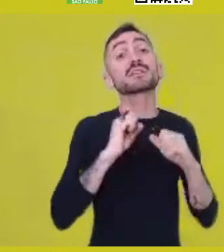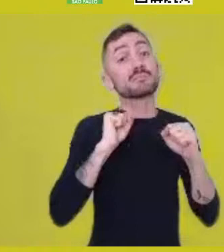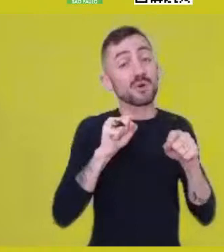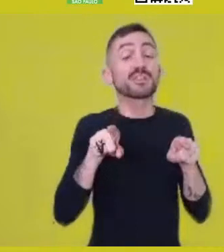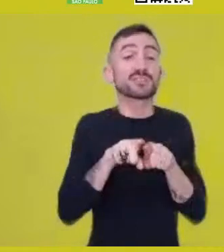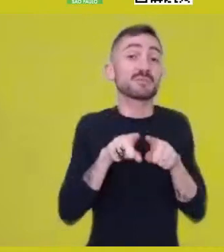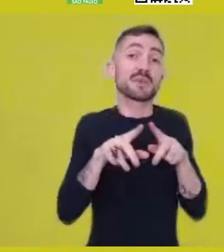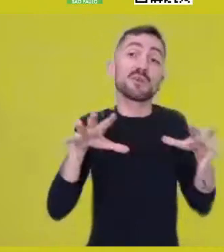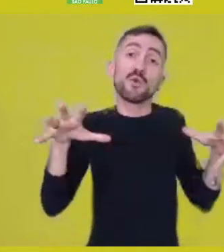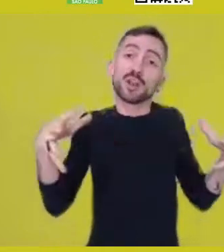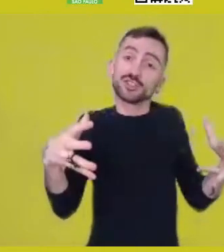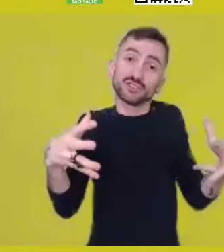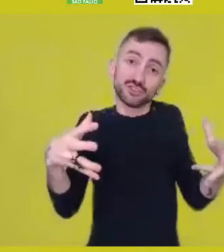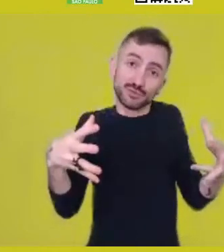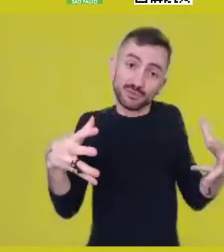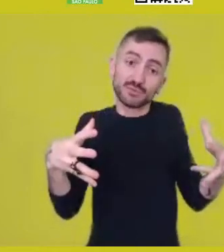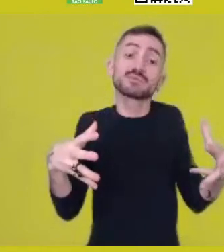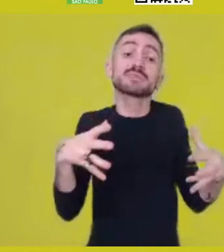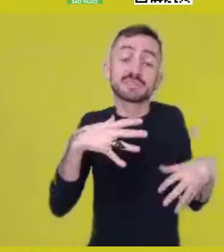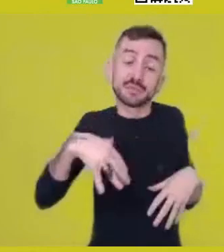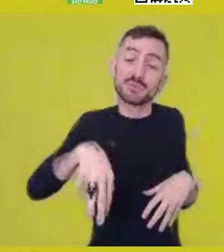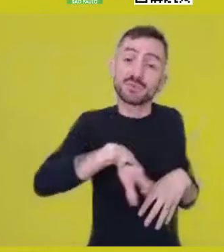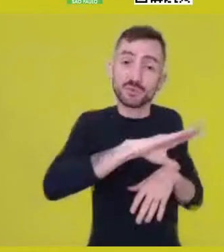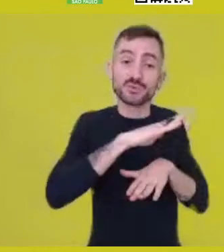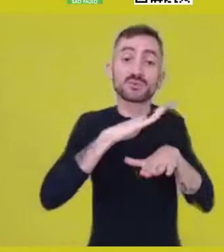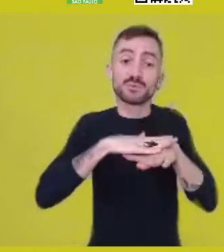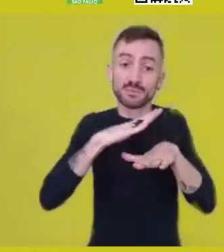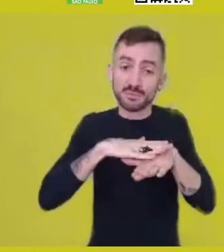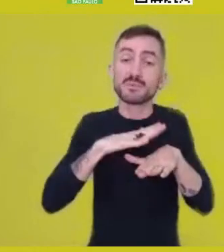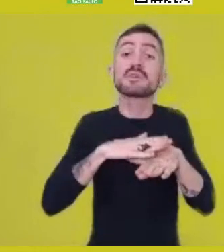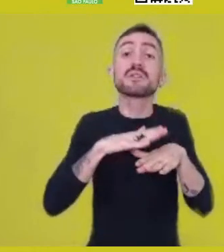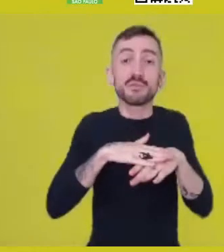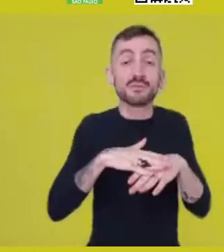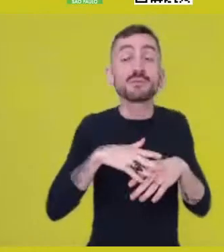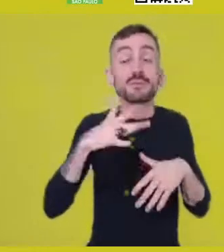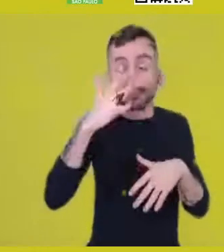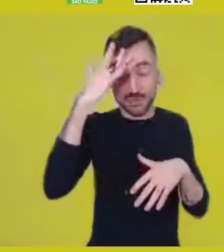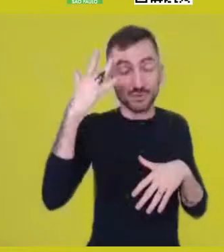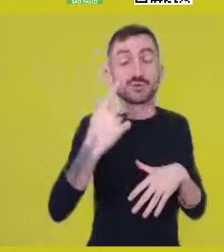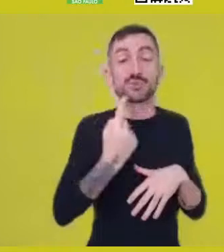in the collective’s autonomy, an existential action of this very collective.